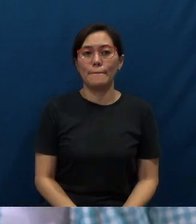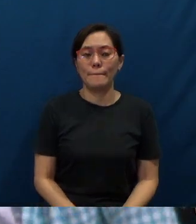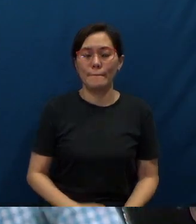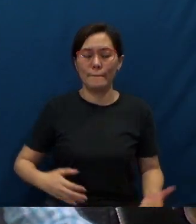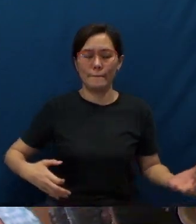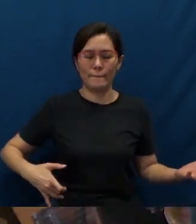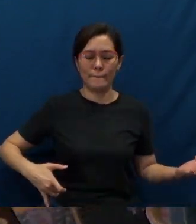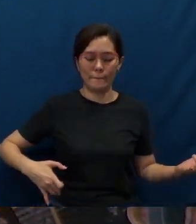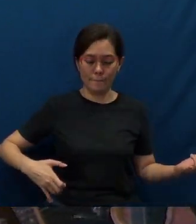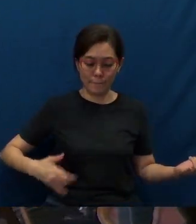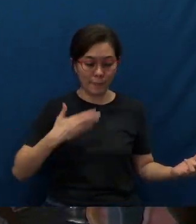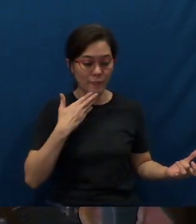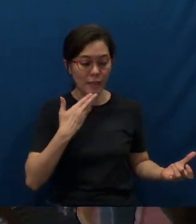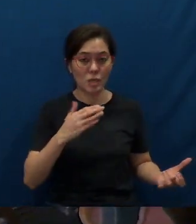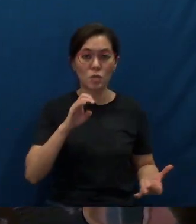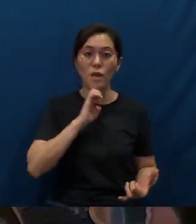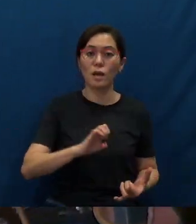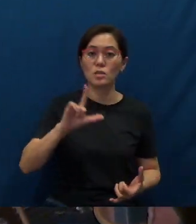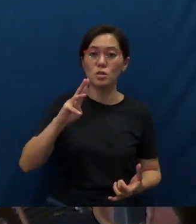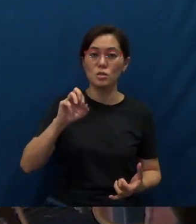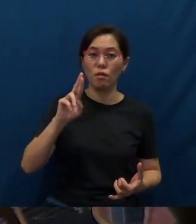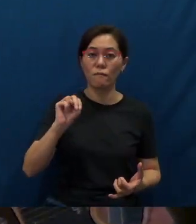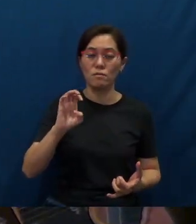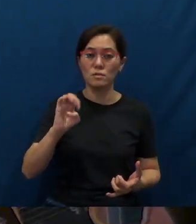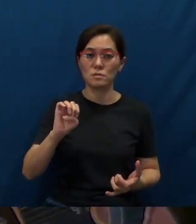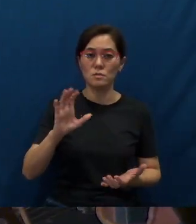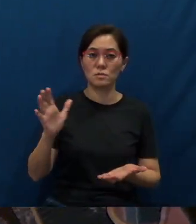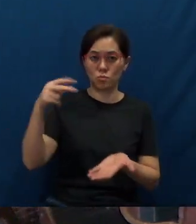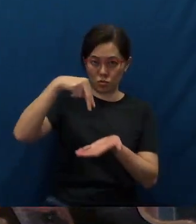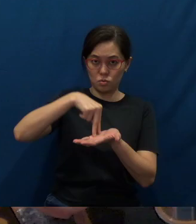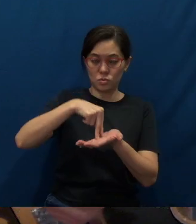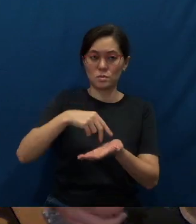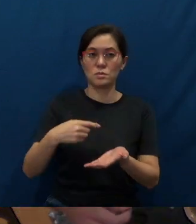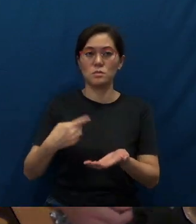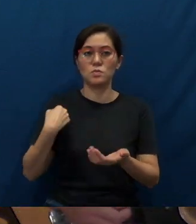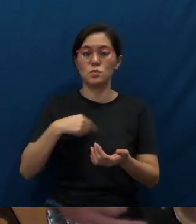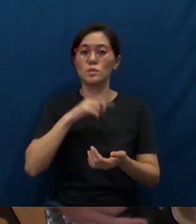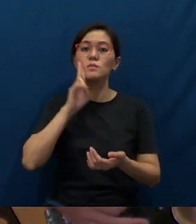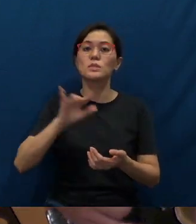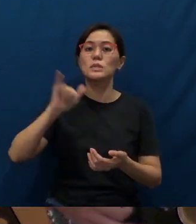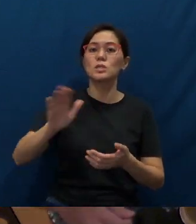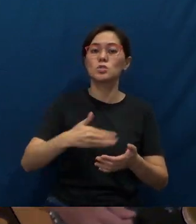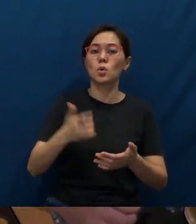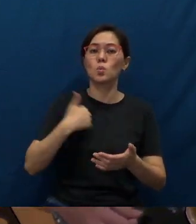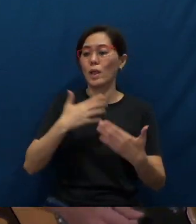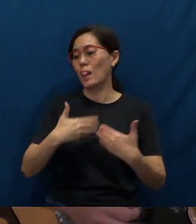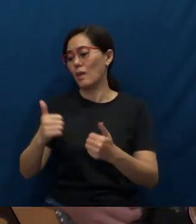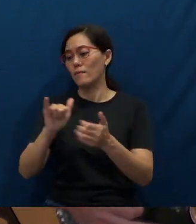Thank you Elder Lawrence. Shall we rise, church? And as we sing this song and as we leave this building, may we truly bring the hope